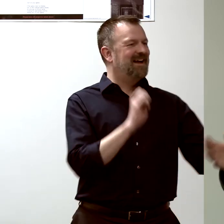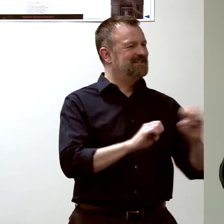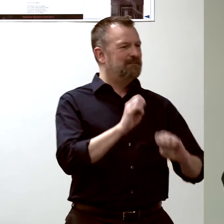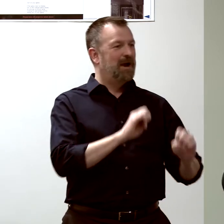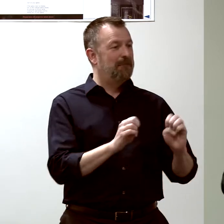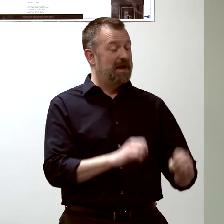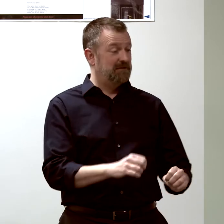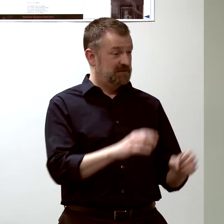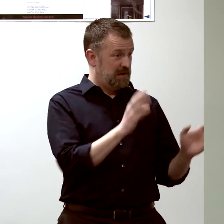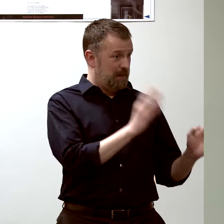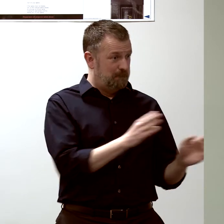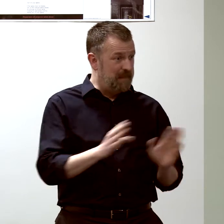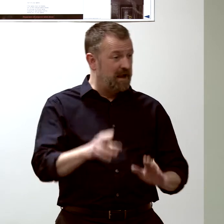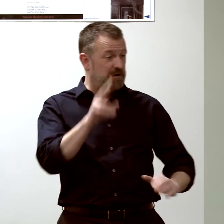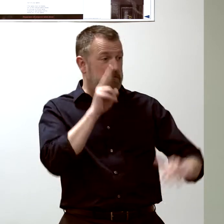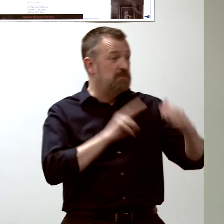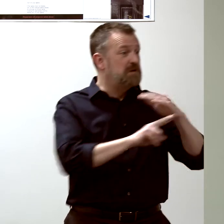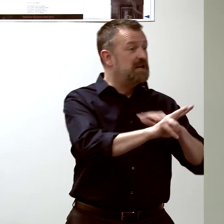and you predict how those patterns might change...